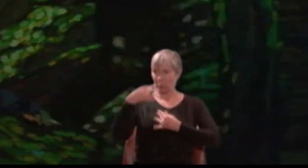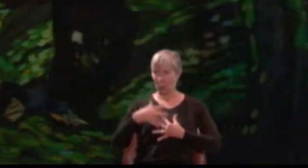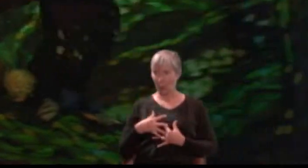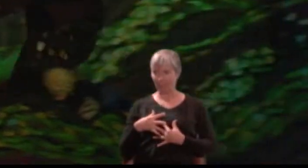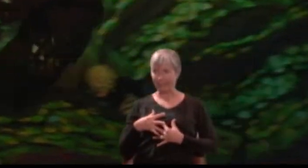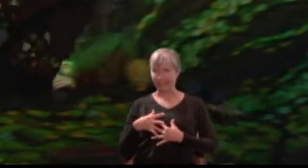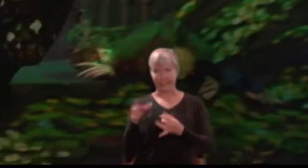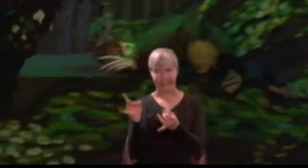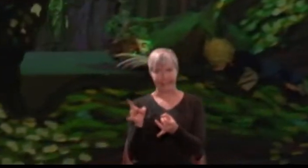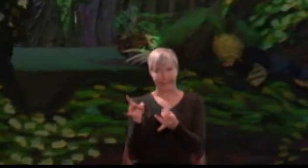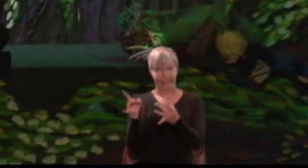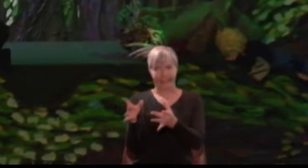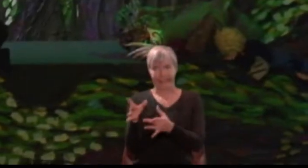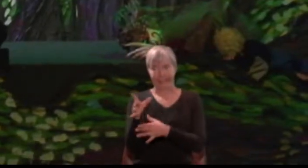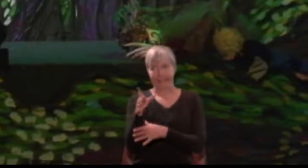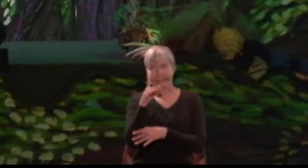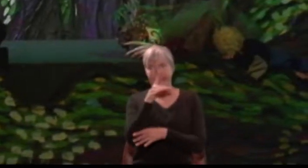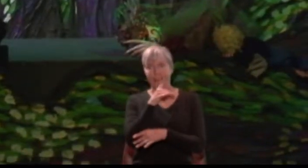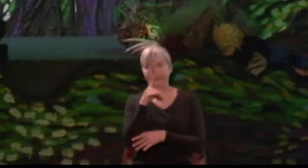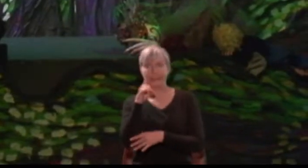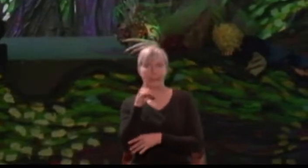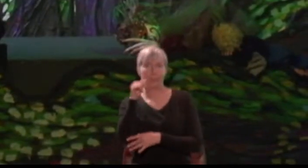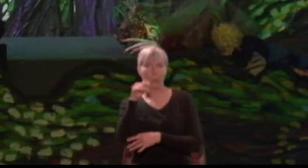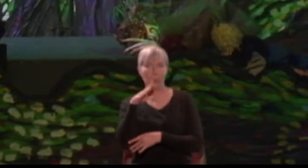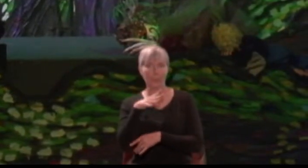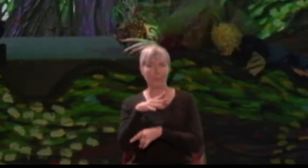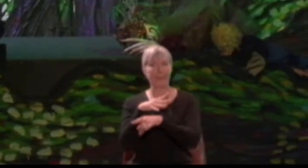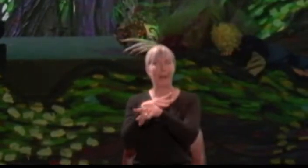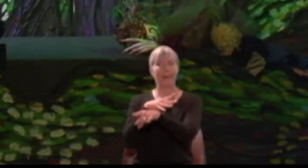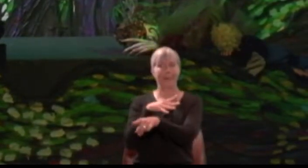And here the maiden, sleeping sound on the dank and dirty ground.